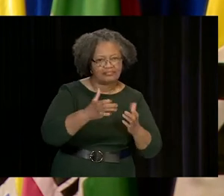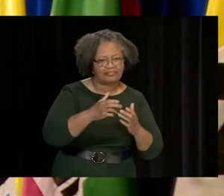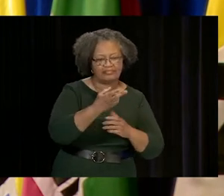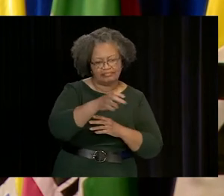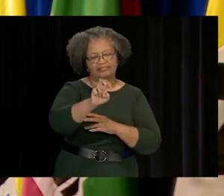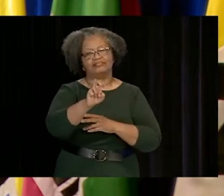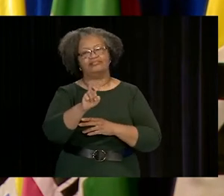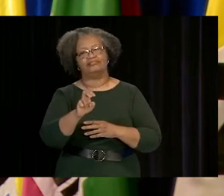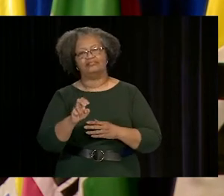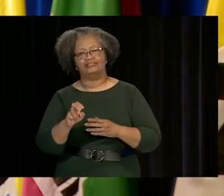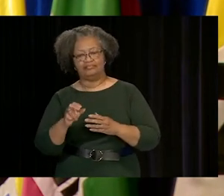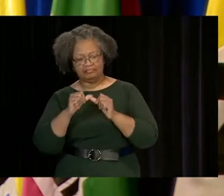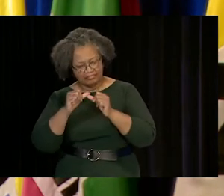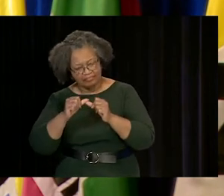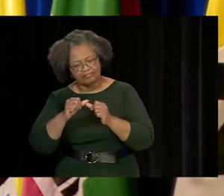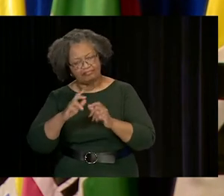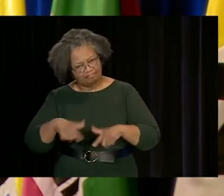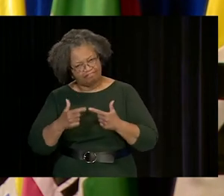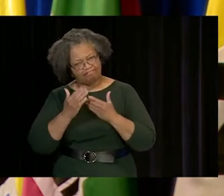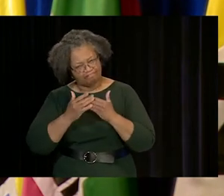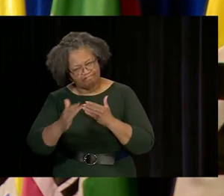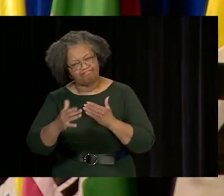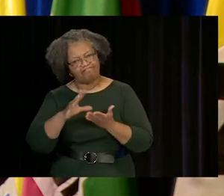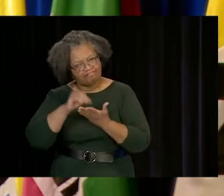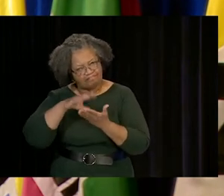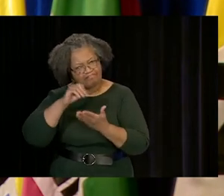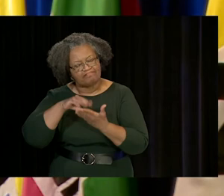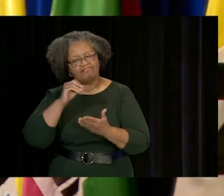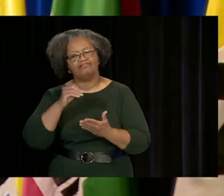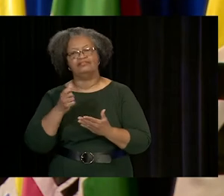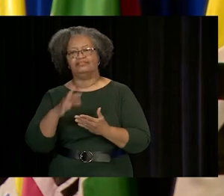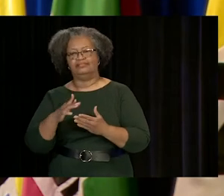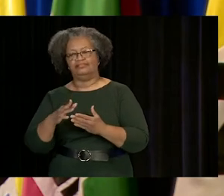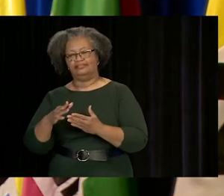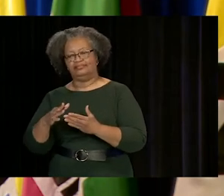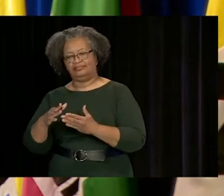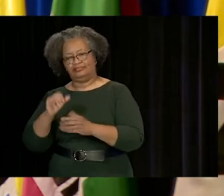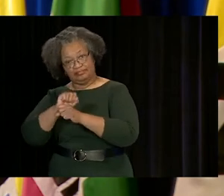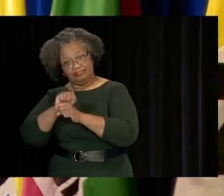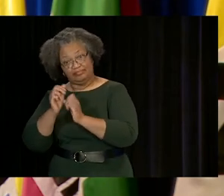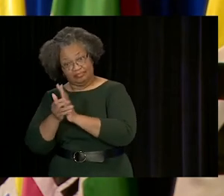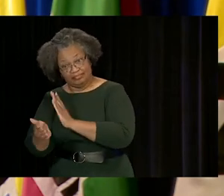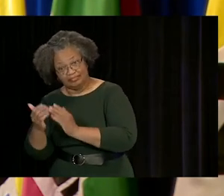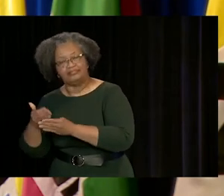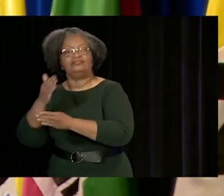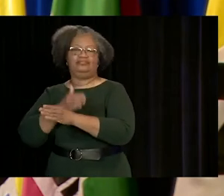THAT WILL TRANSFER, TO CONTINUE LIFELONG LEARNING, OR TO IMPROVE SKILLS FOR WORK.